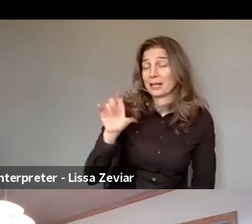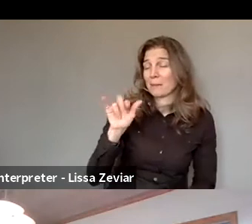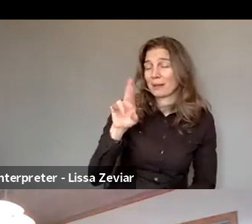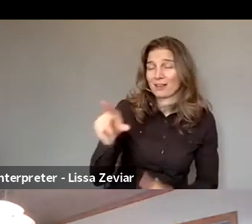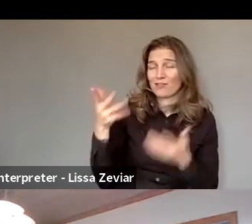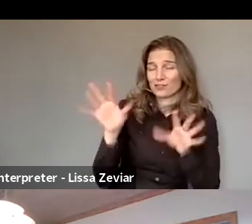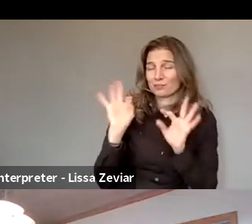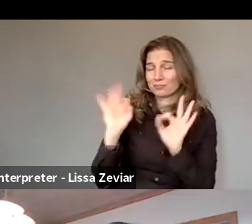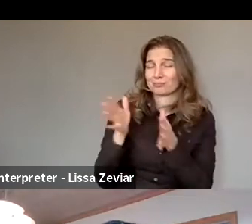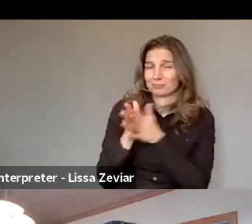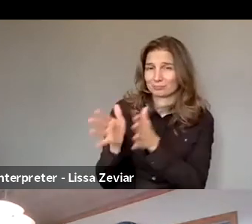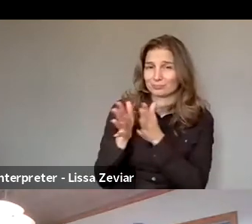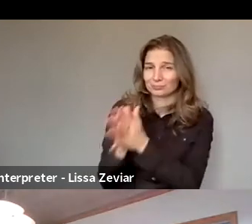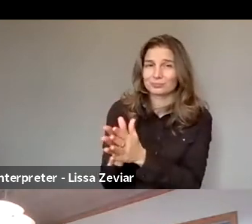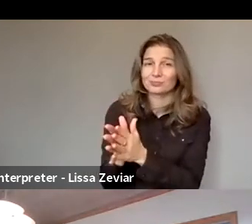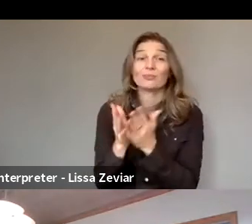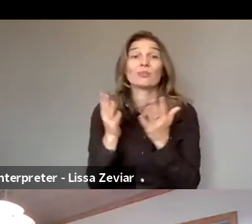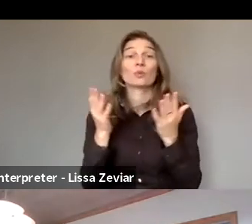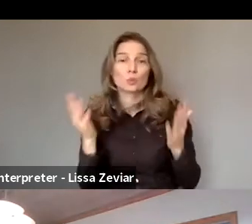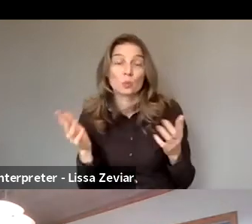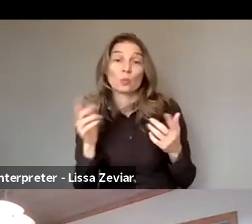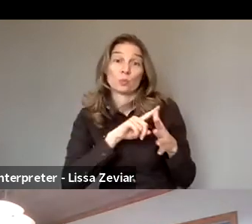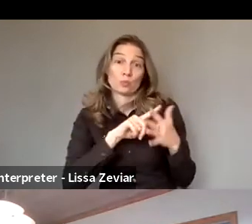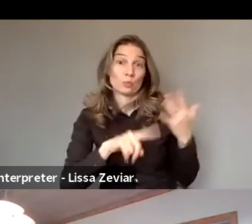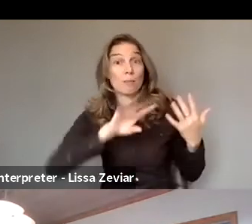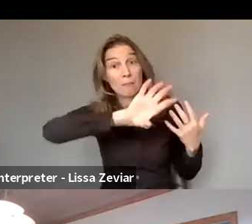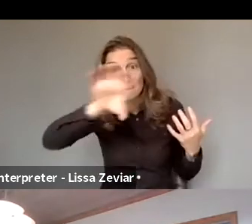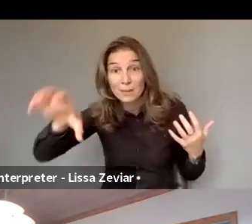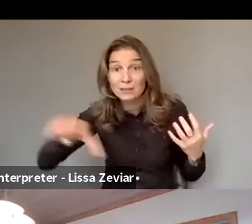We’ll need to have Member States on board if we want this to work.